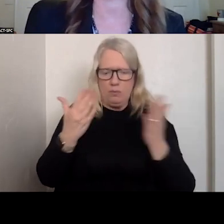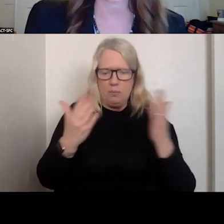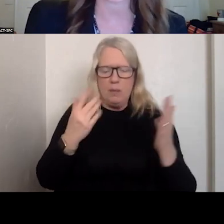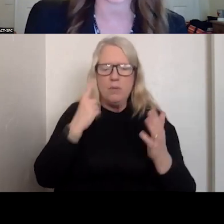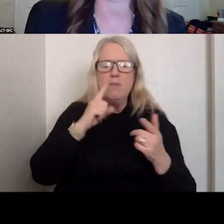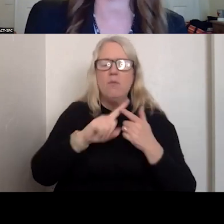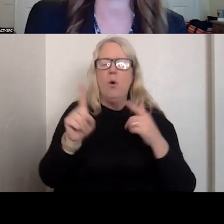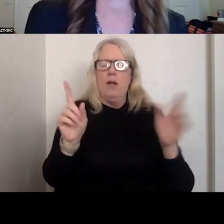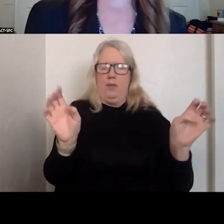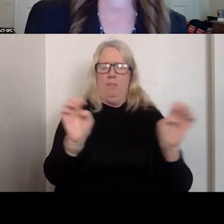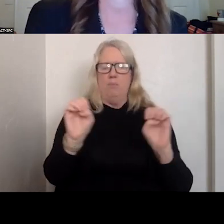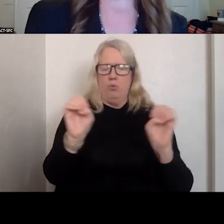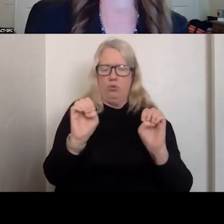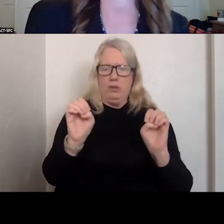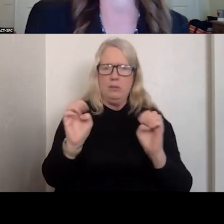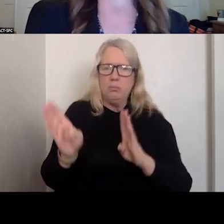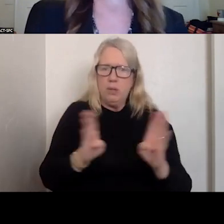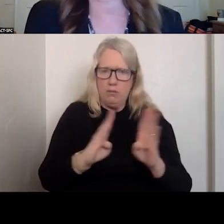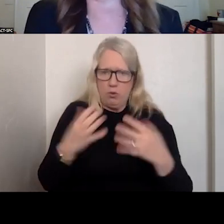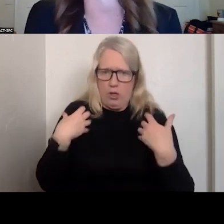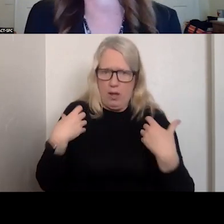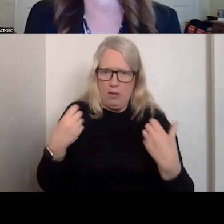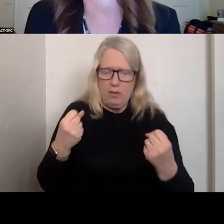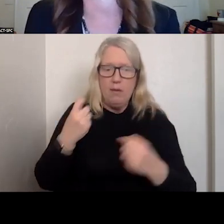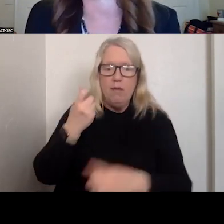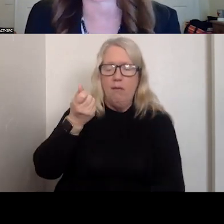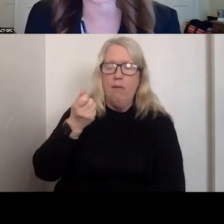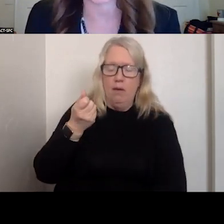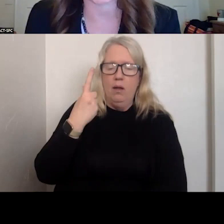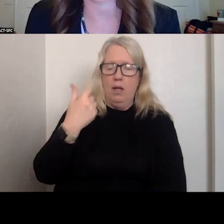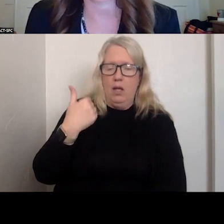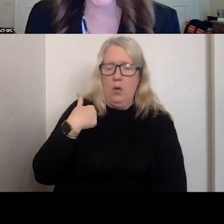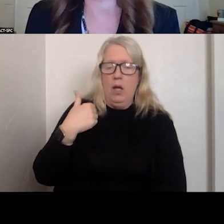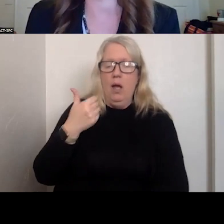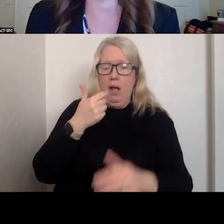HEALTH SIDE THAT WE DO HAVE ON THE EMERGENCY MEDICAL SIDE.